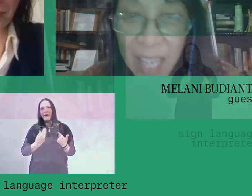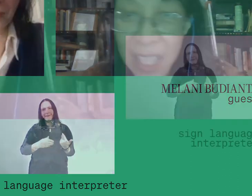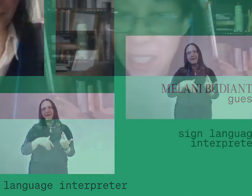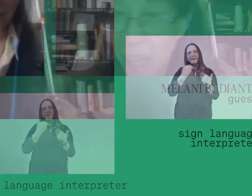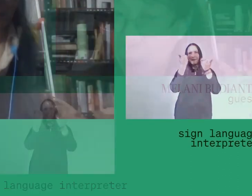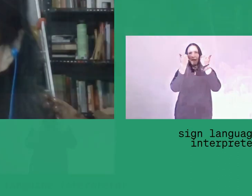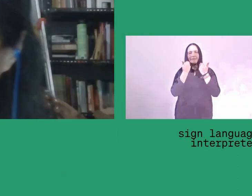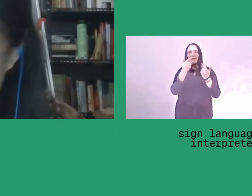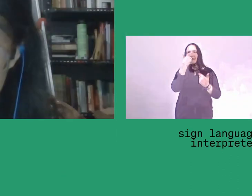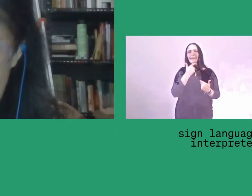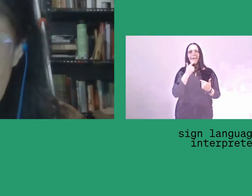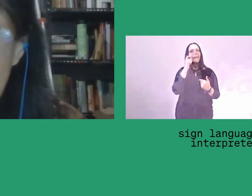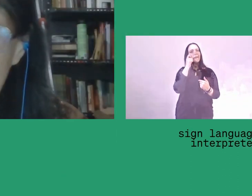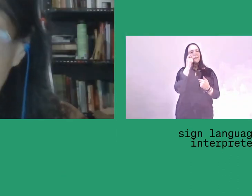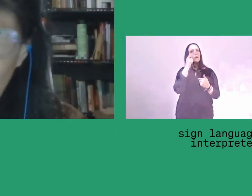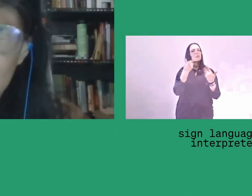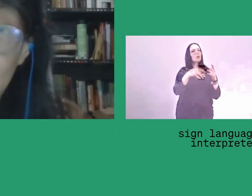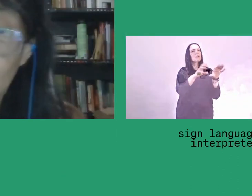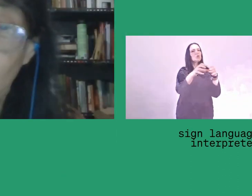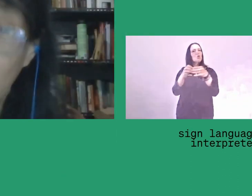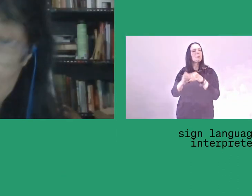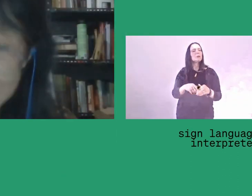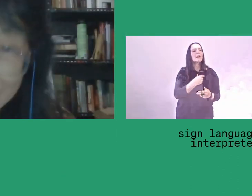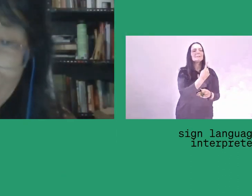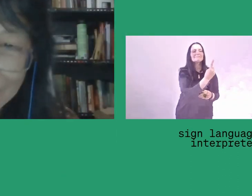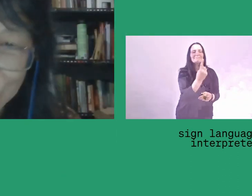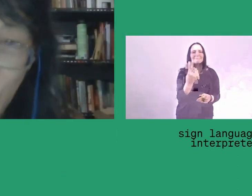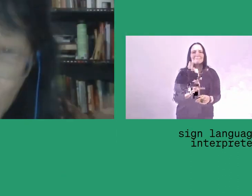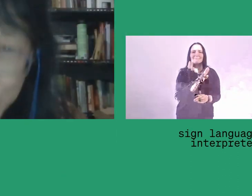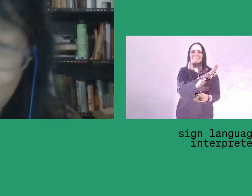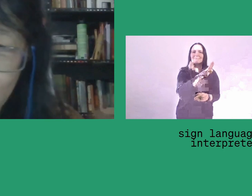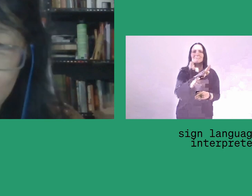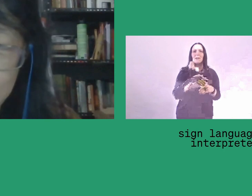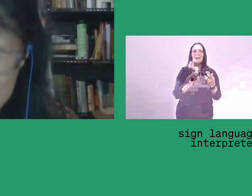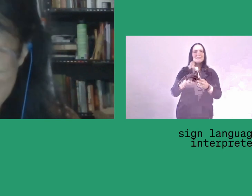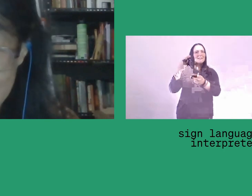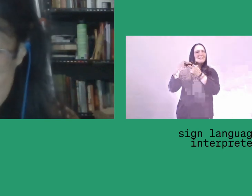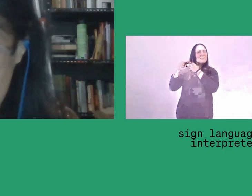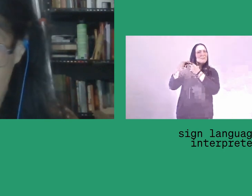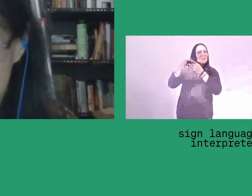Each has their own traditions and each has different local patriarchies, forms of local patriarchy.